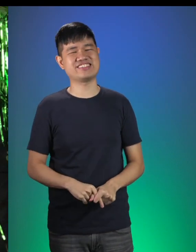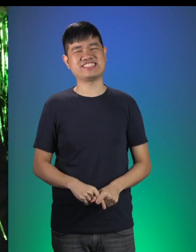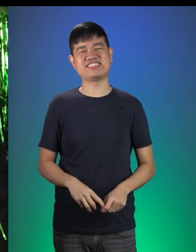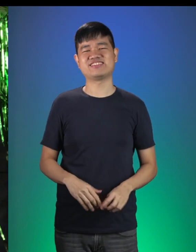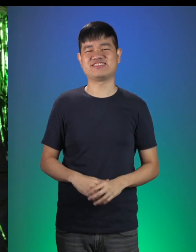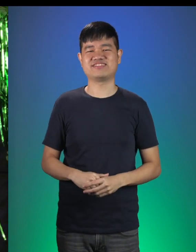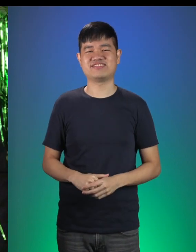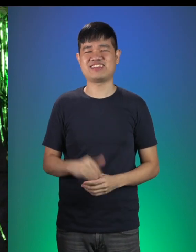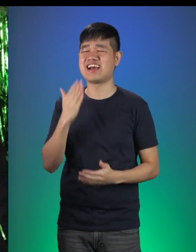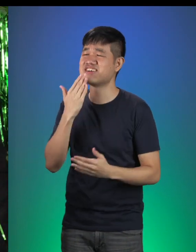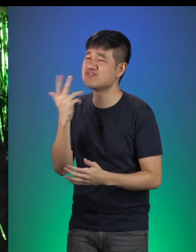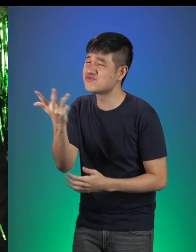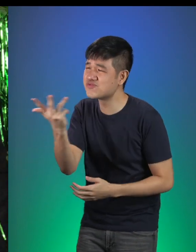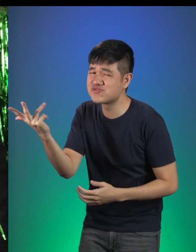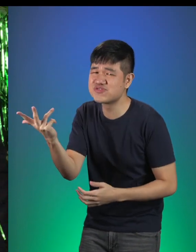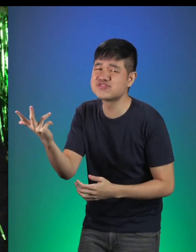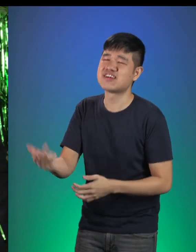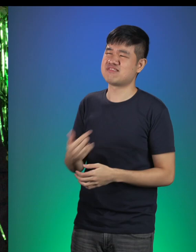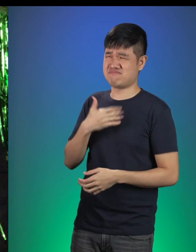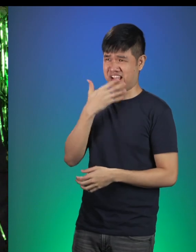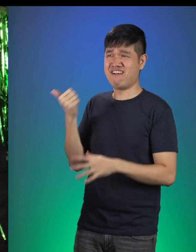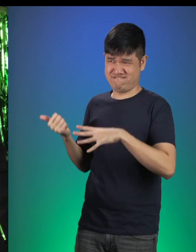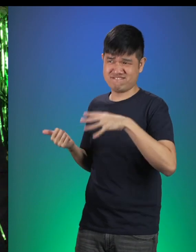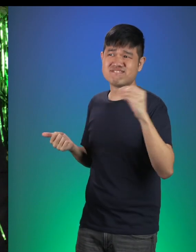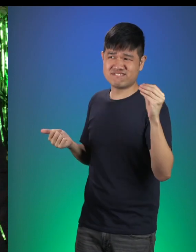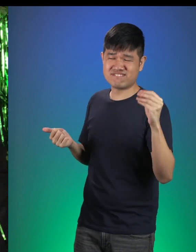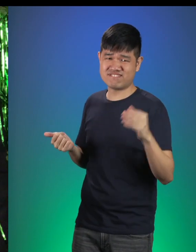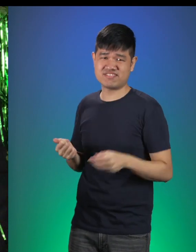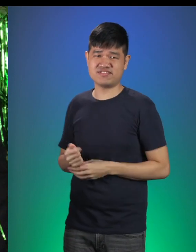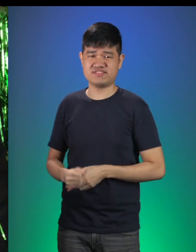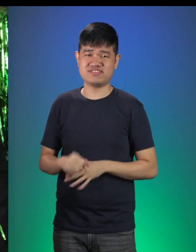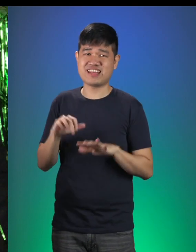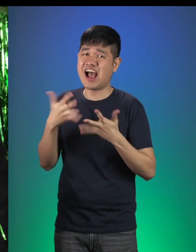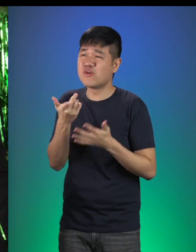Thank you three of you. I better be on my way now. By the way, how are you?